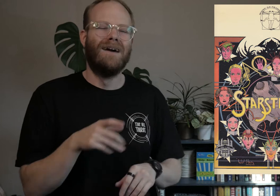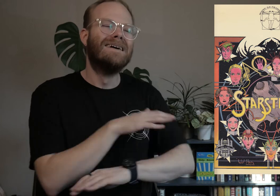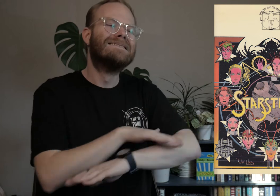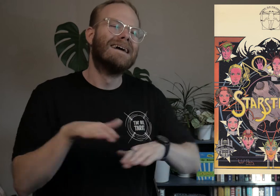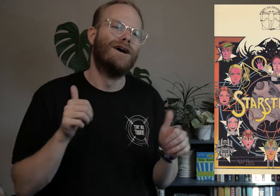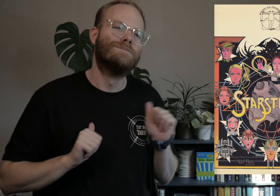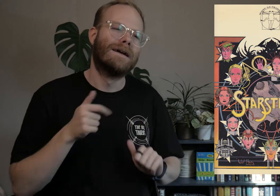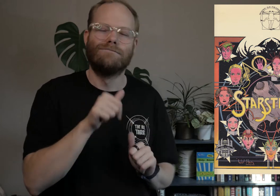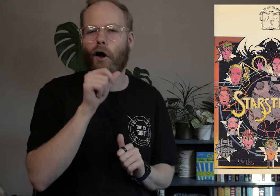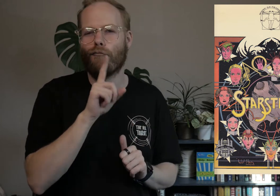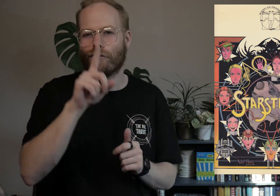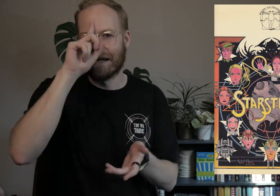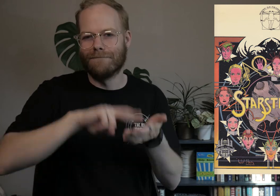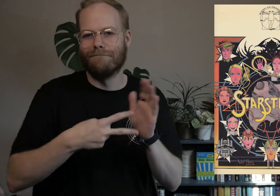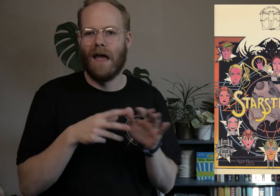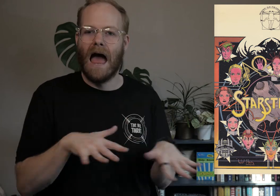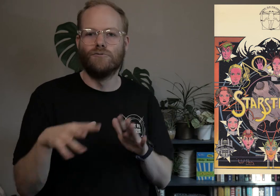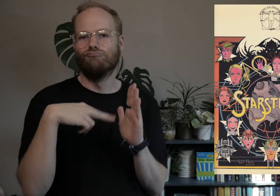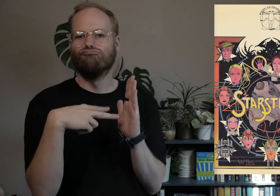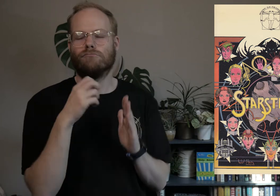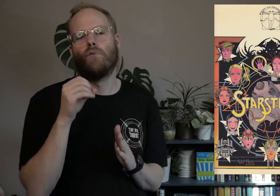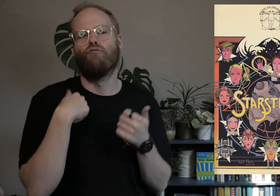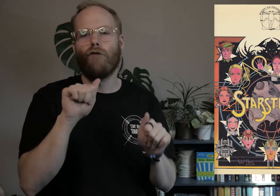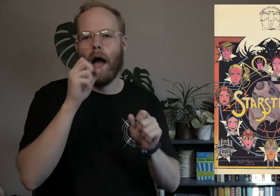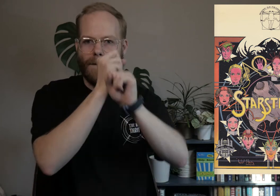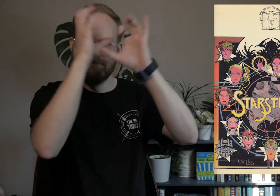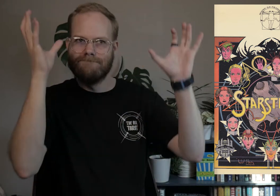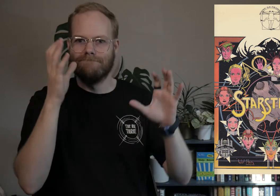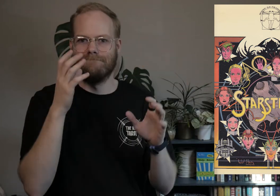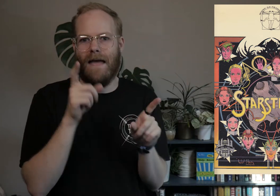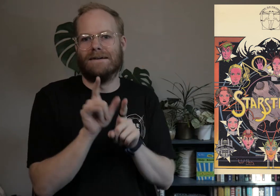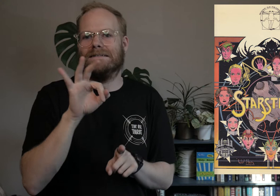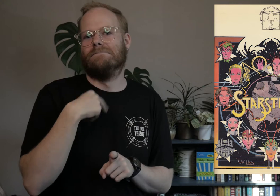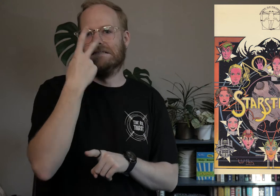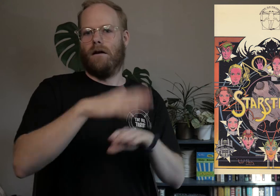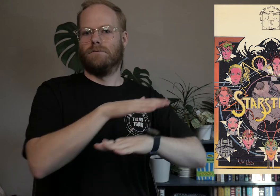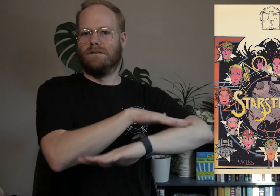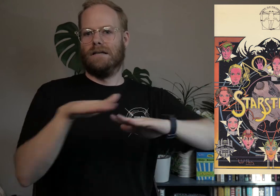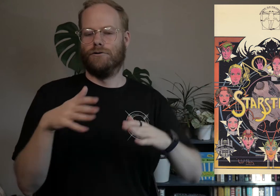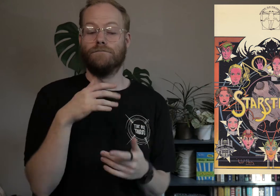Stage plays are really not made for casual reading, so I try to imagine it as if I was seeing it on stage.